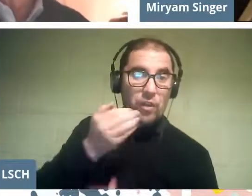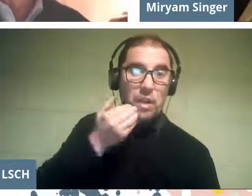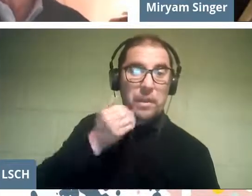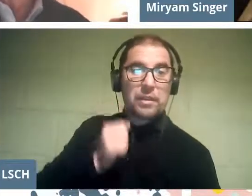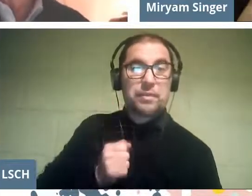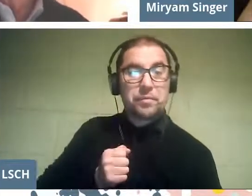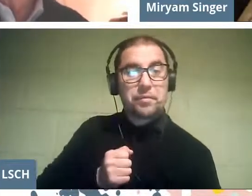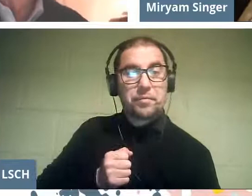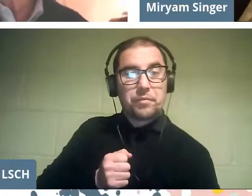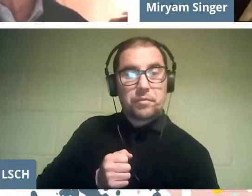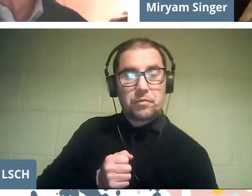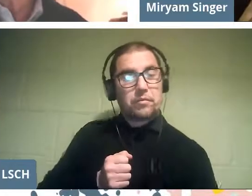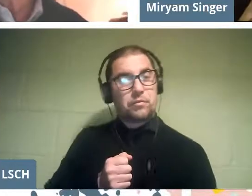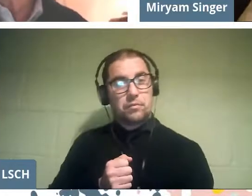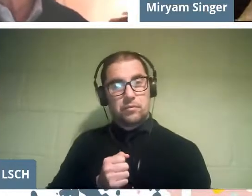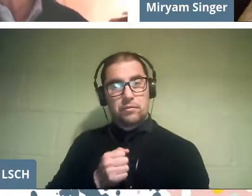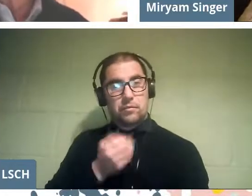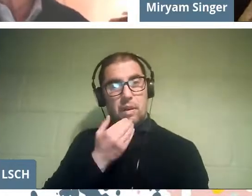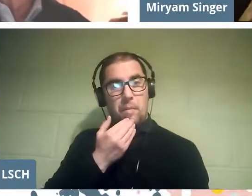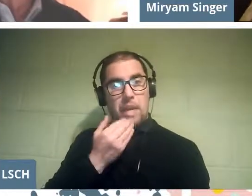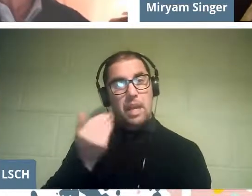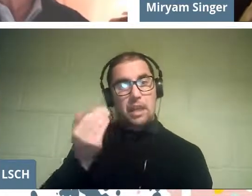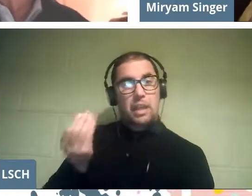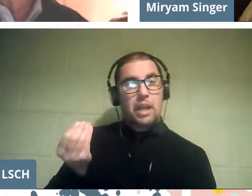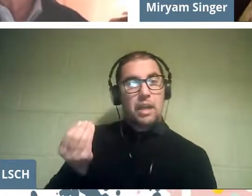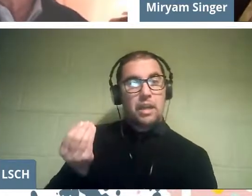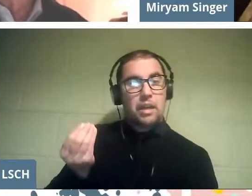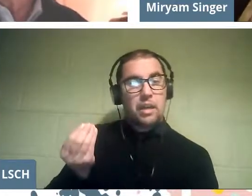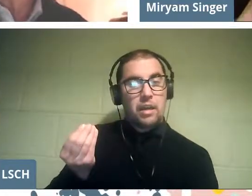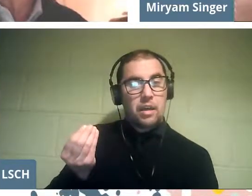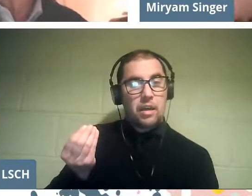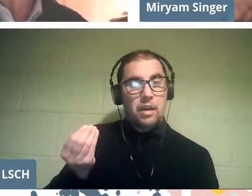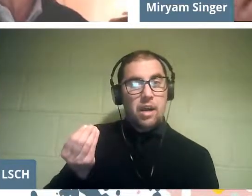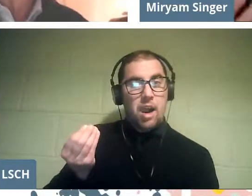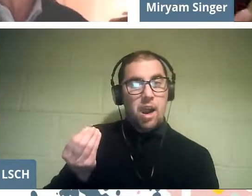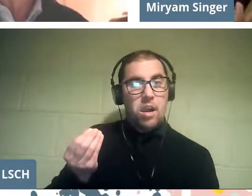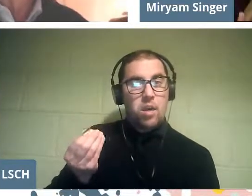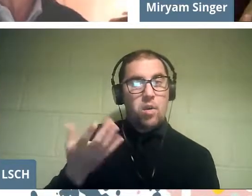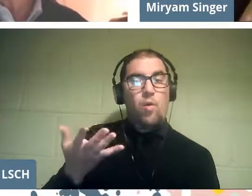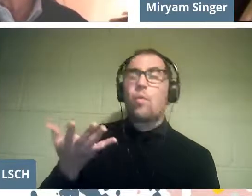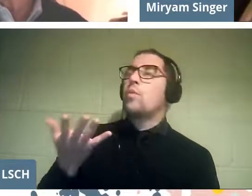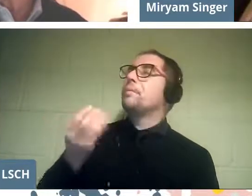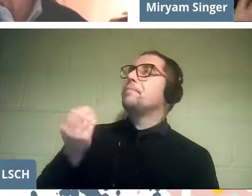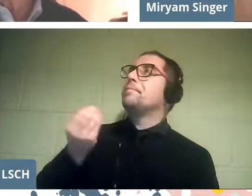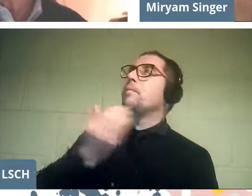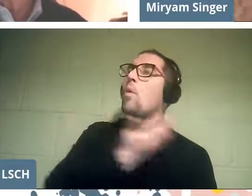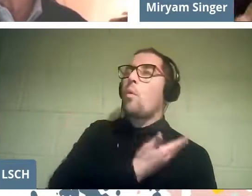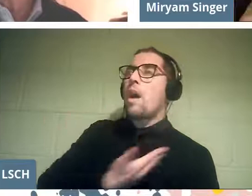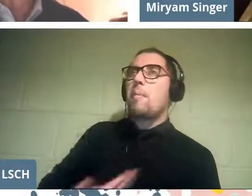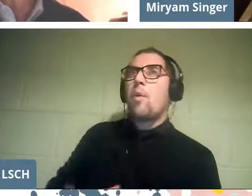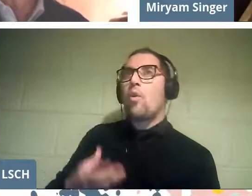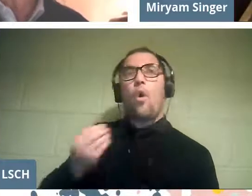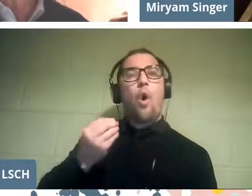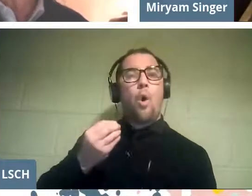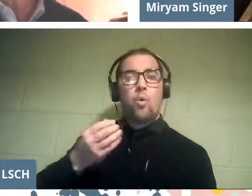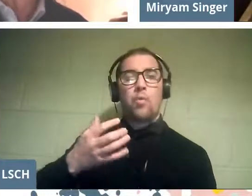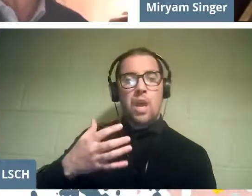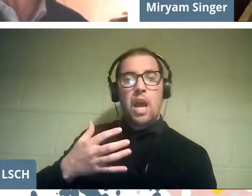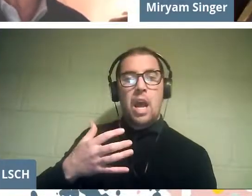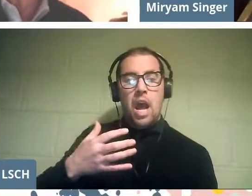to implement, we need a state, a social attitude